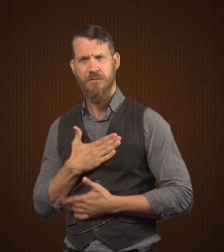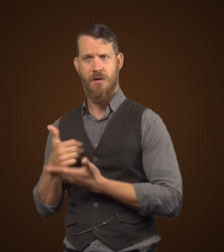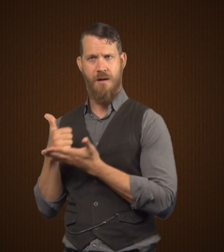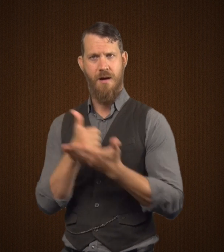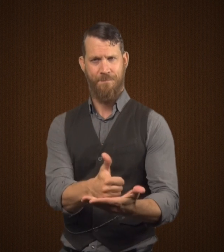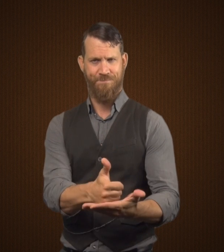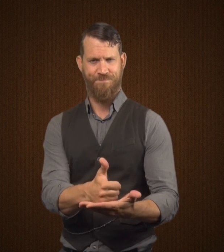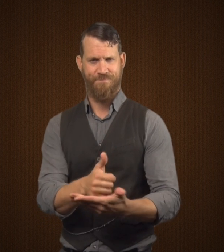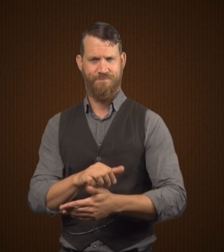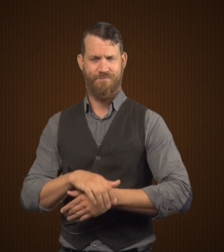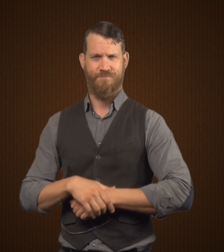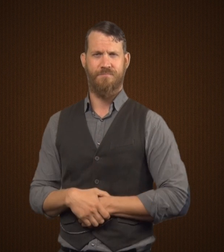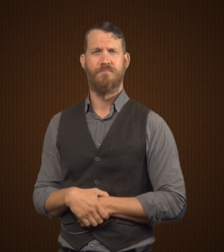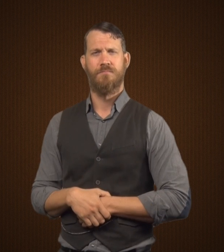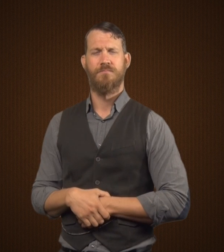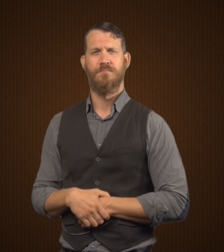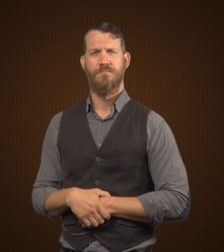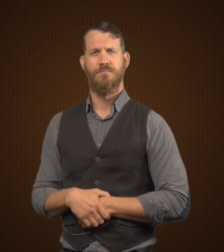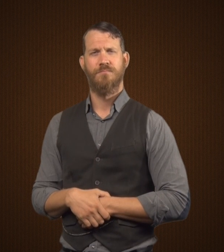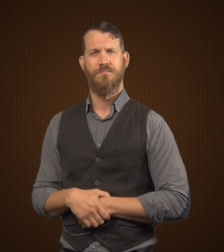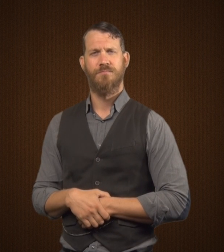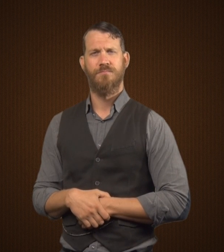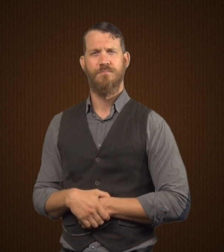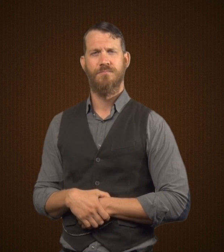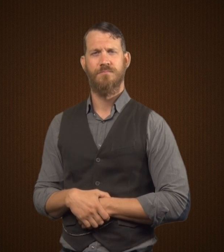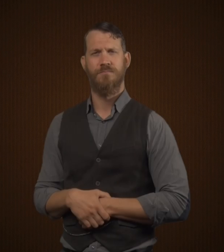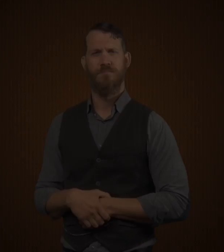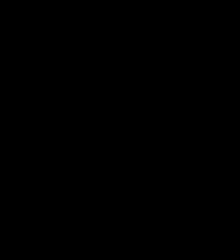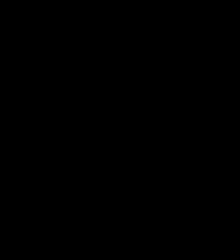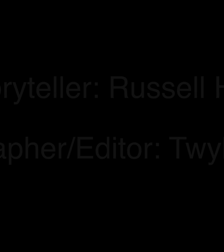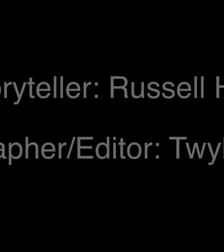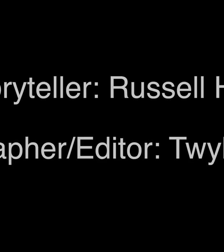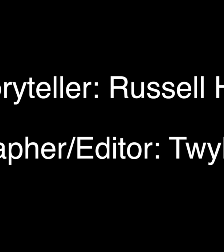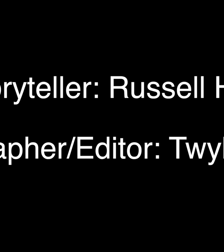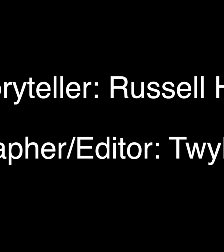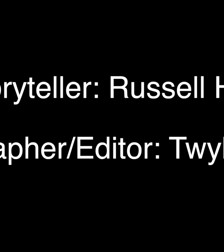Even though Mr. Utterson did not like that, he agreed to help.